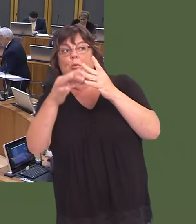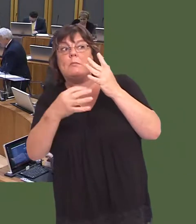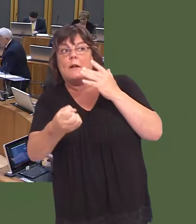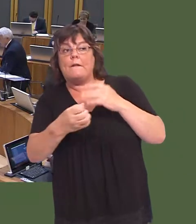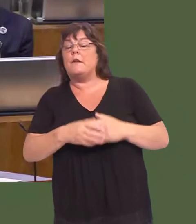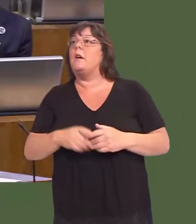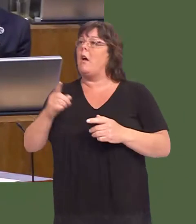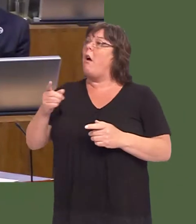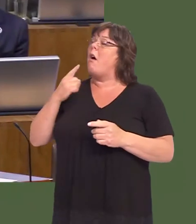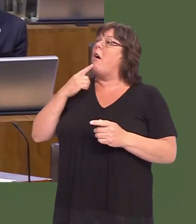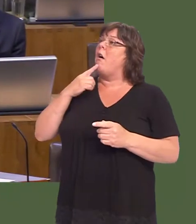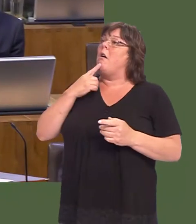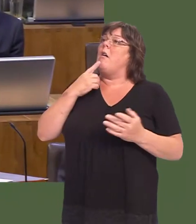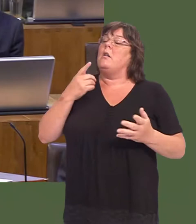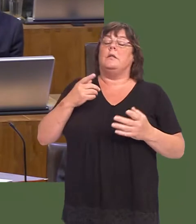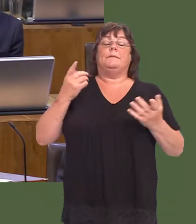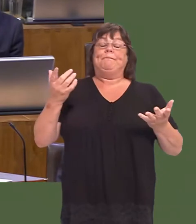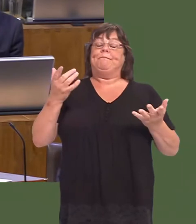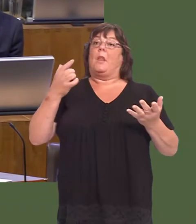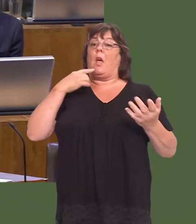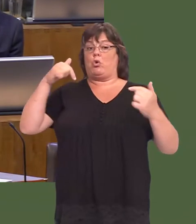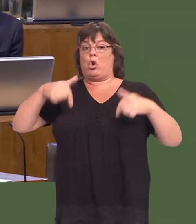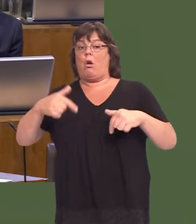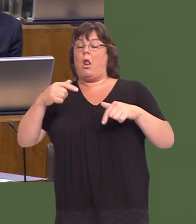I did allude to Bodlondeb last week in the Chamber here.